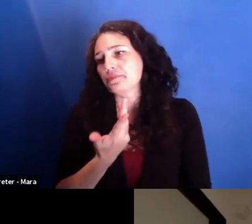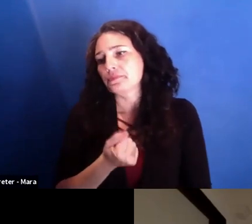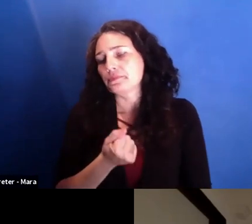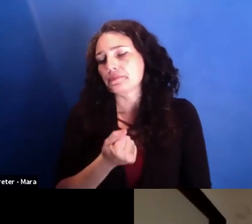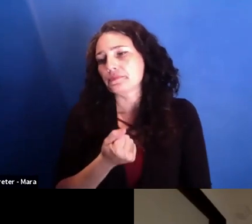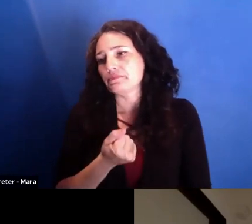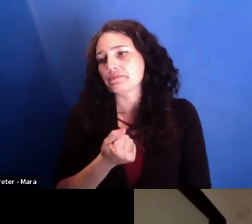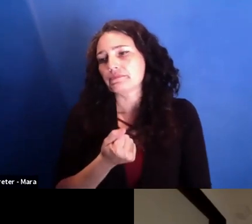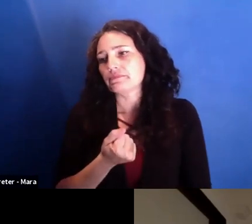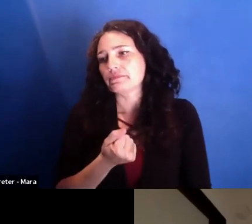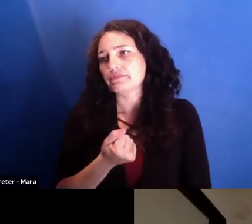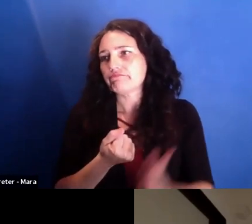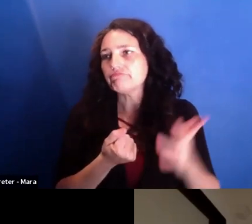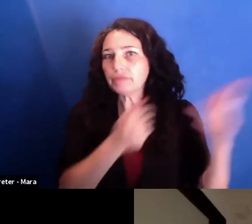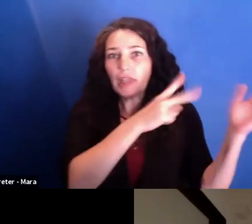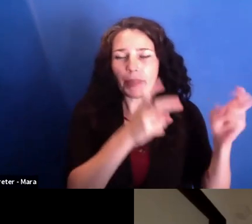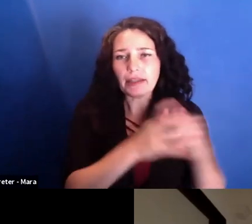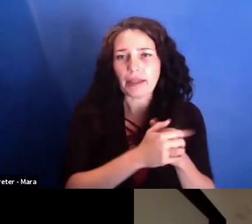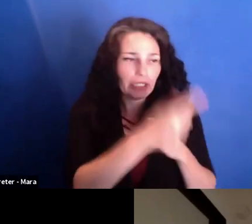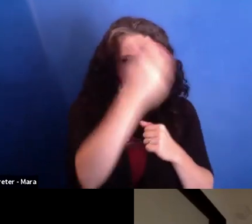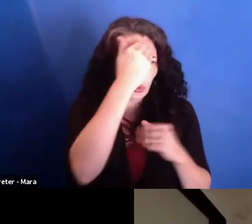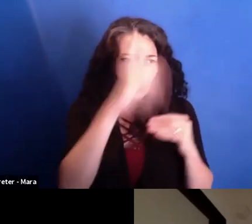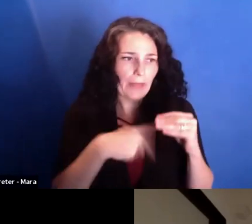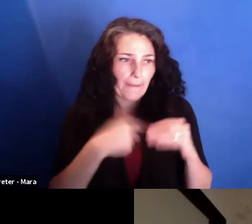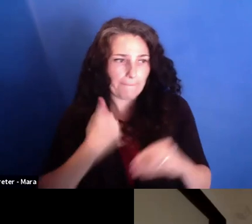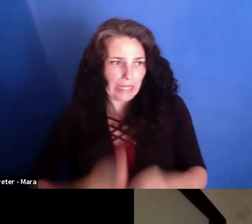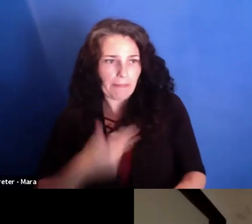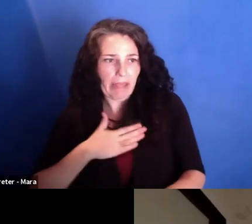And he knew who I am.